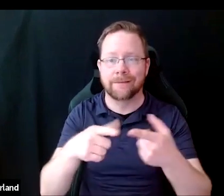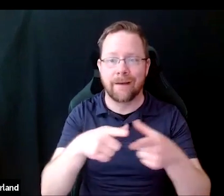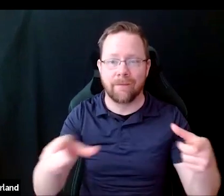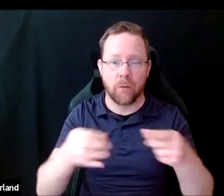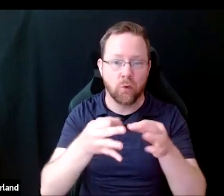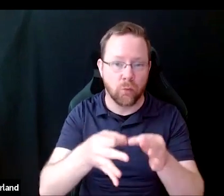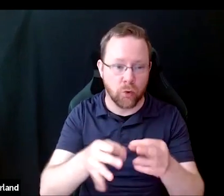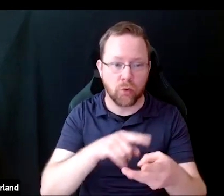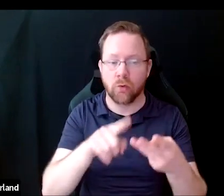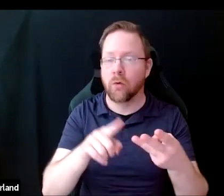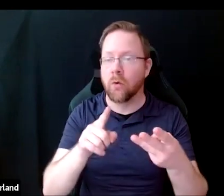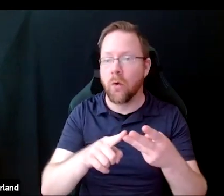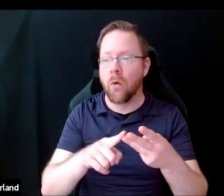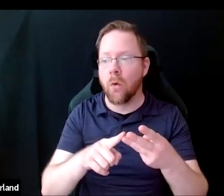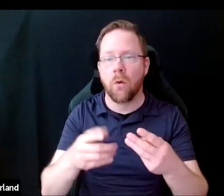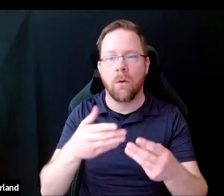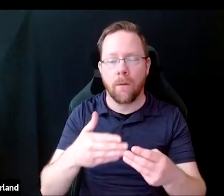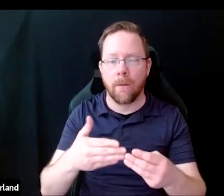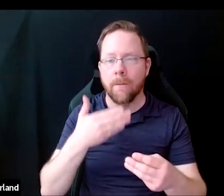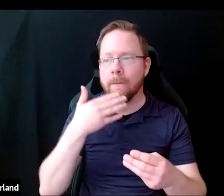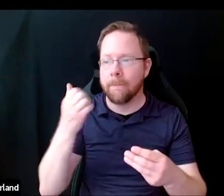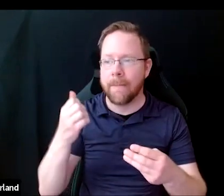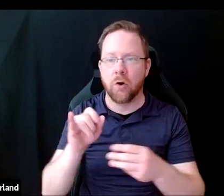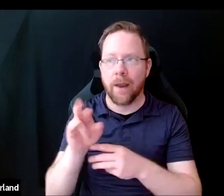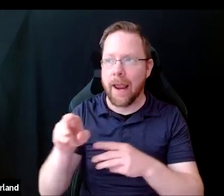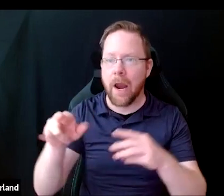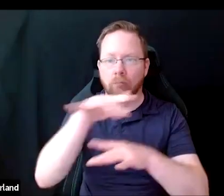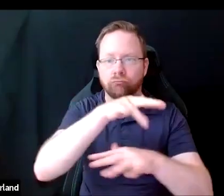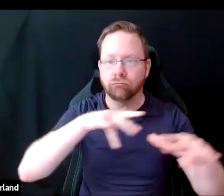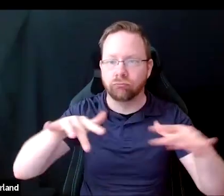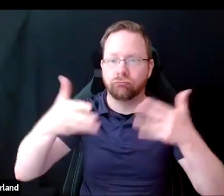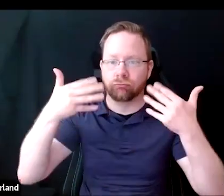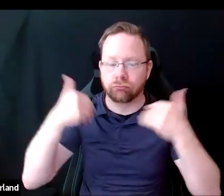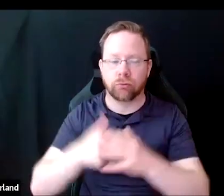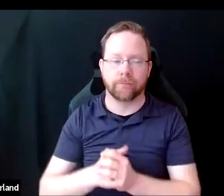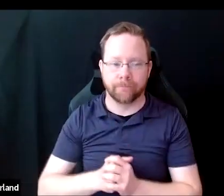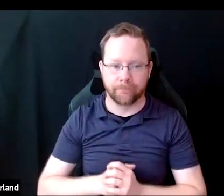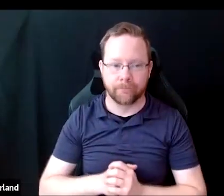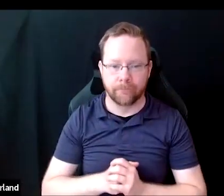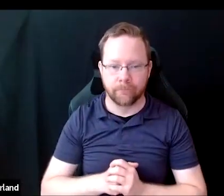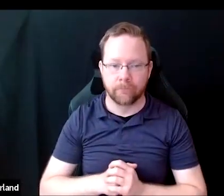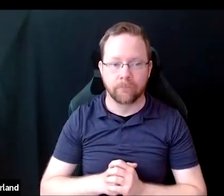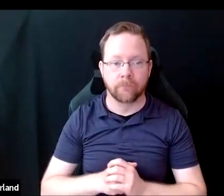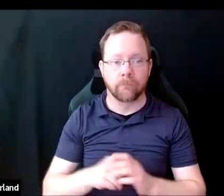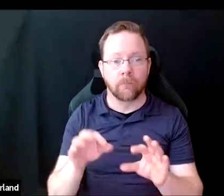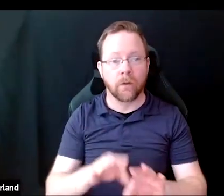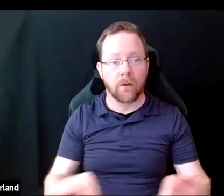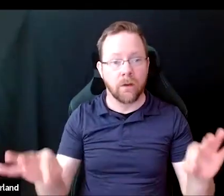or improved ventilation in the interview spaces. It's also very important that the interviewers honor